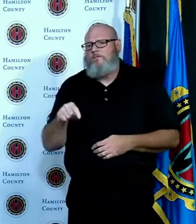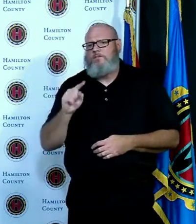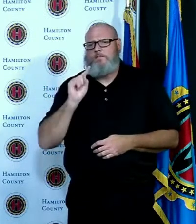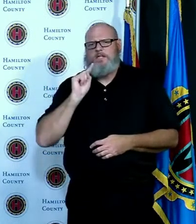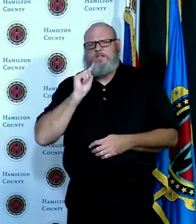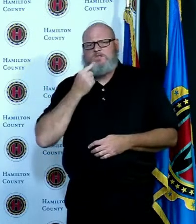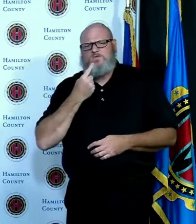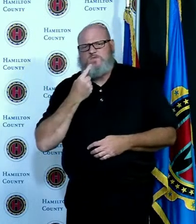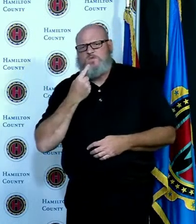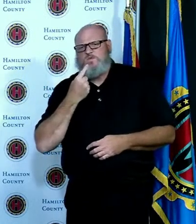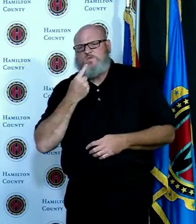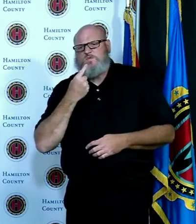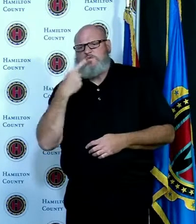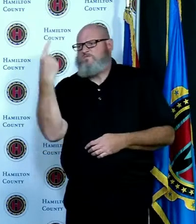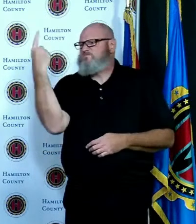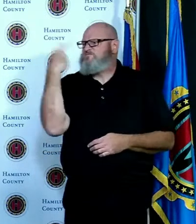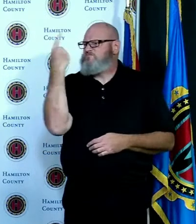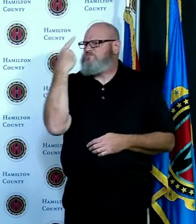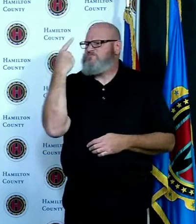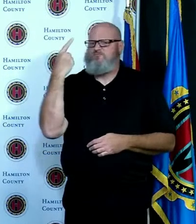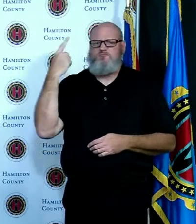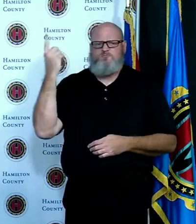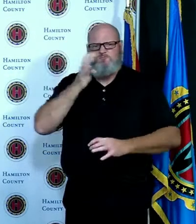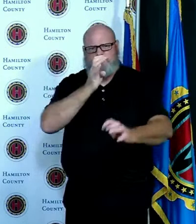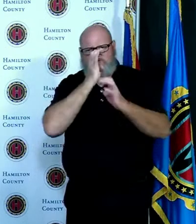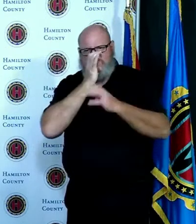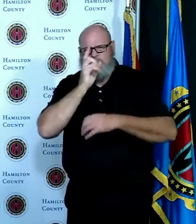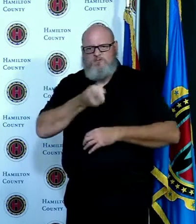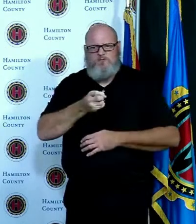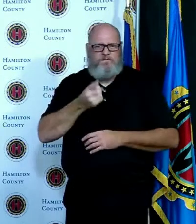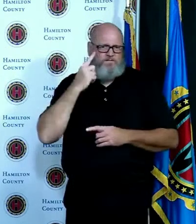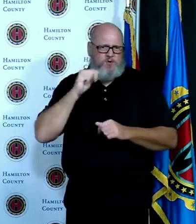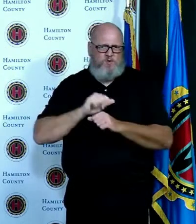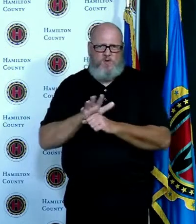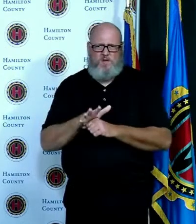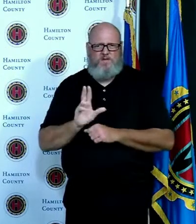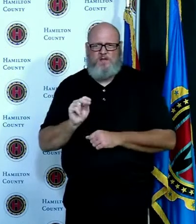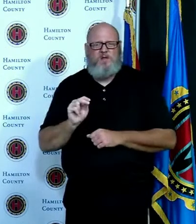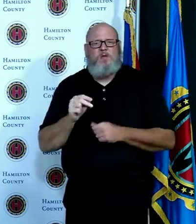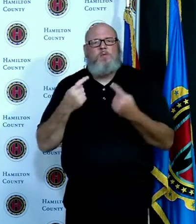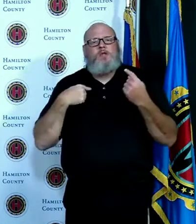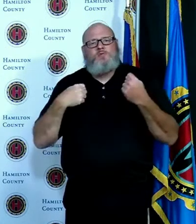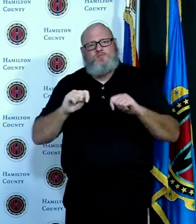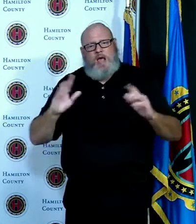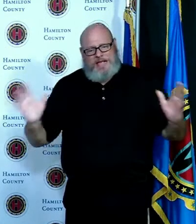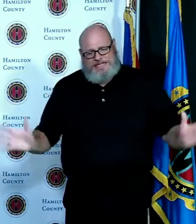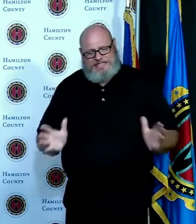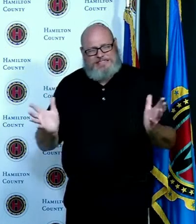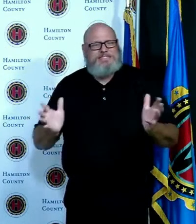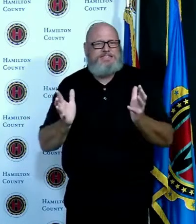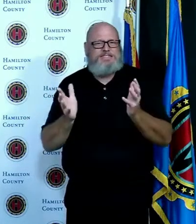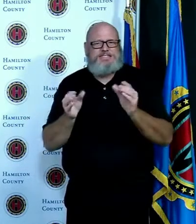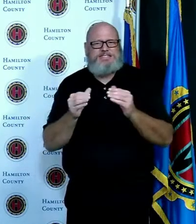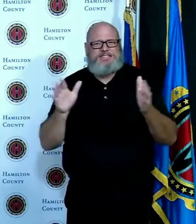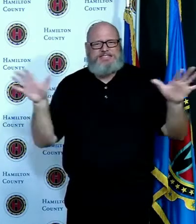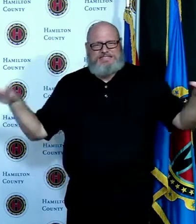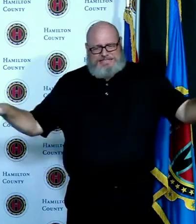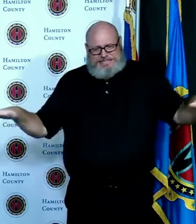due to the increase of Covid-19. and so as you know going purple at this moment in time